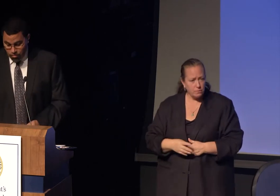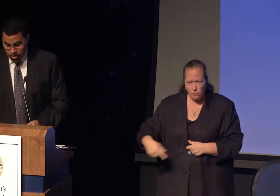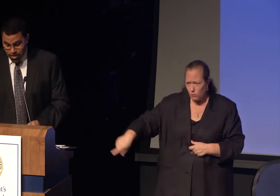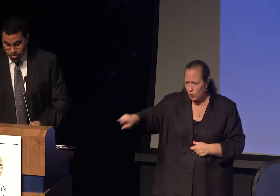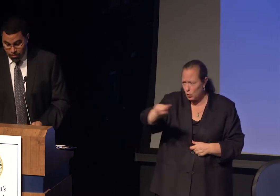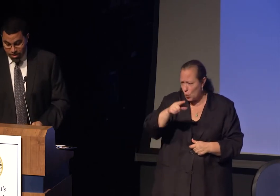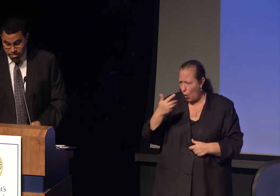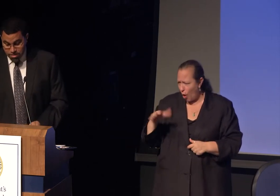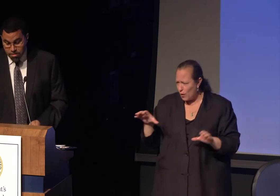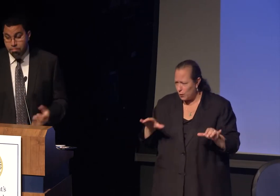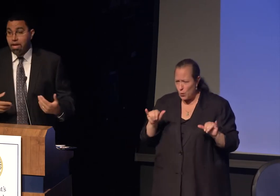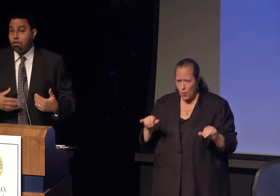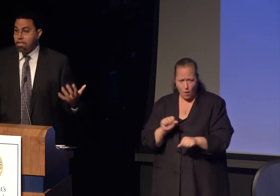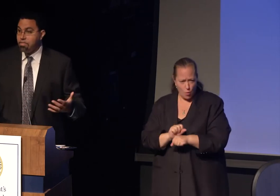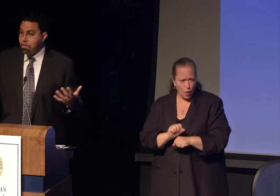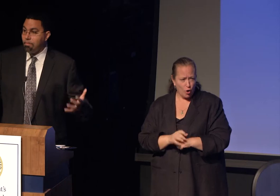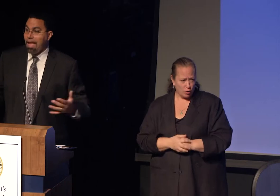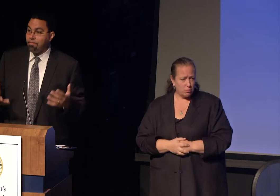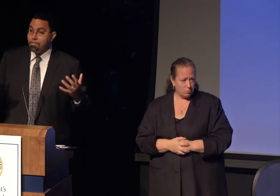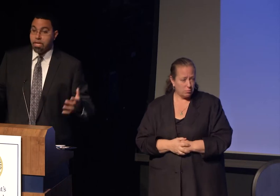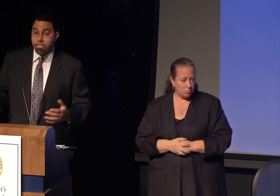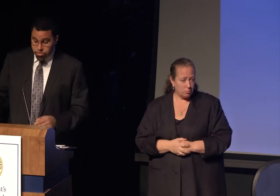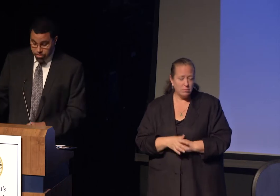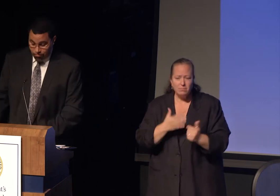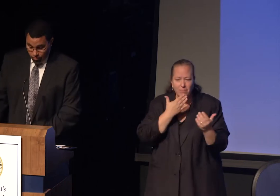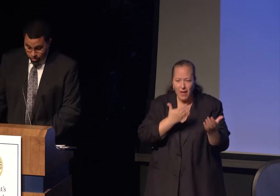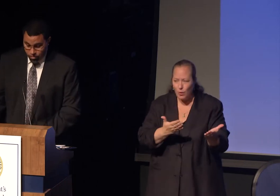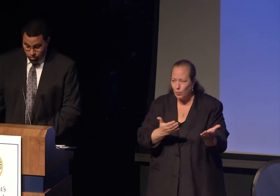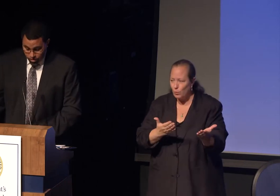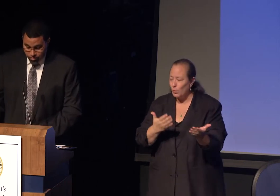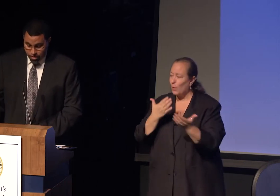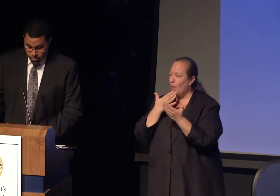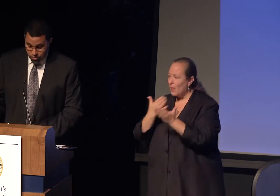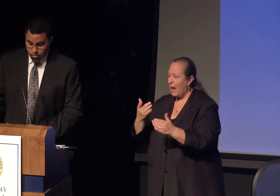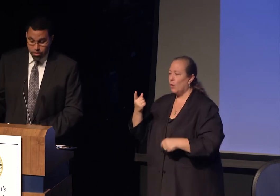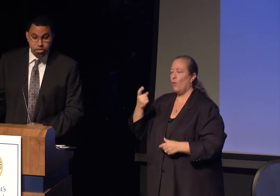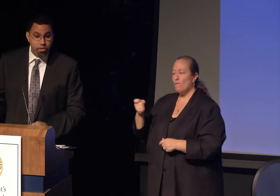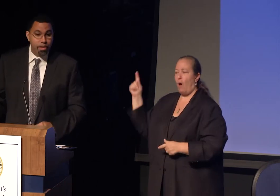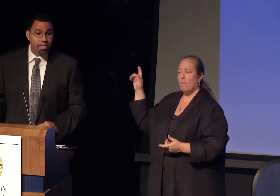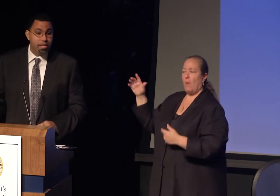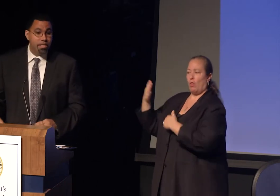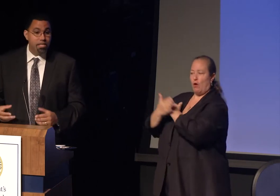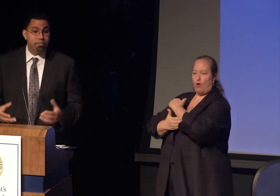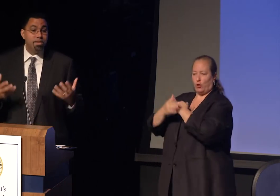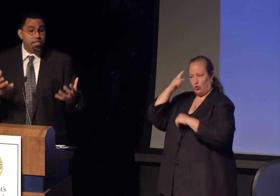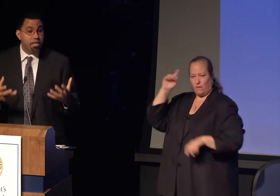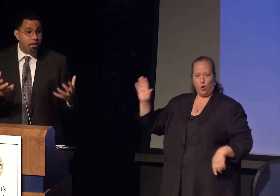I want to express my gratitude on behalf of the country for the work you are doing to build